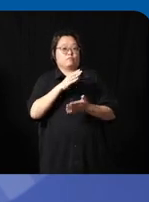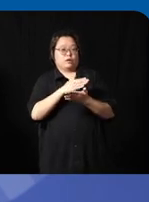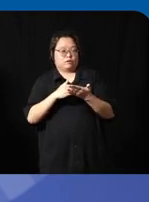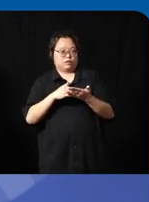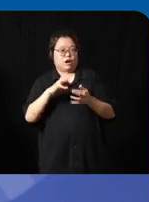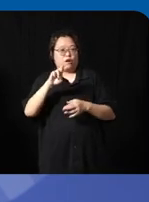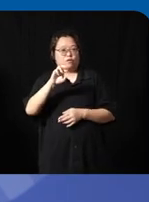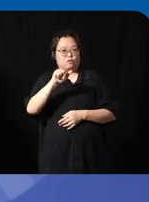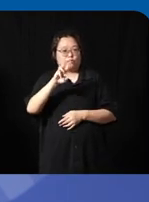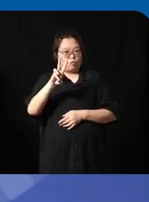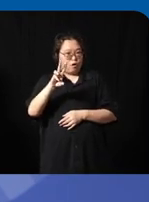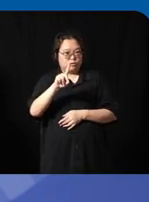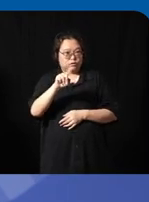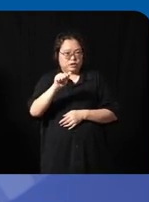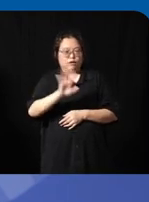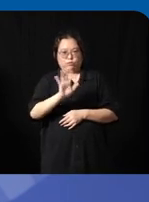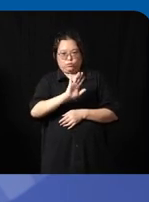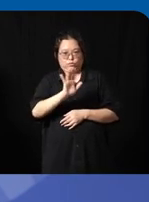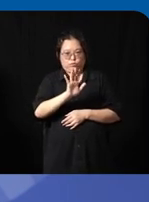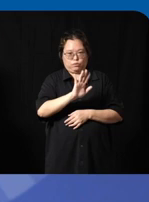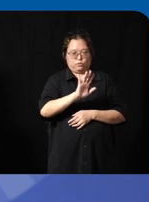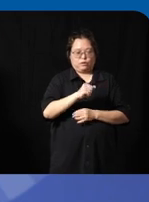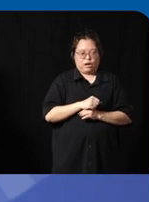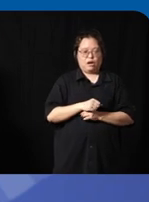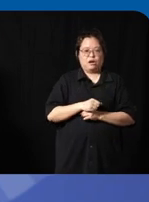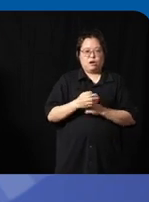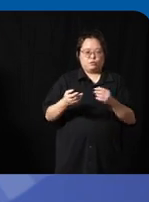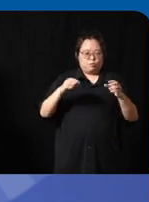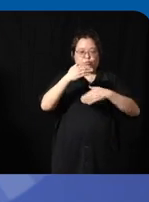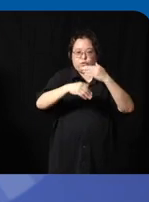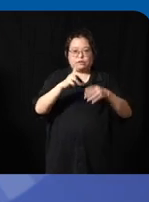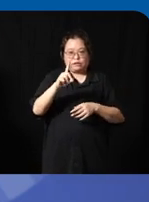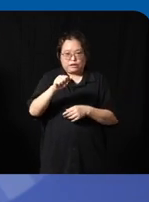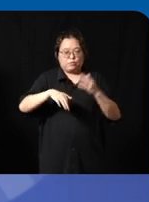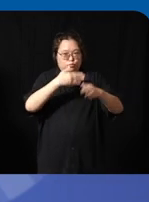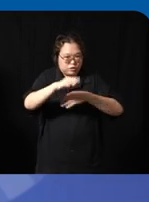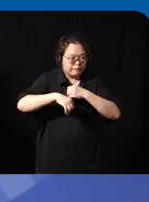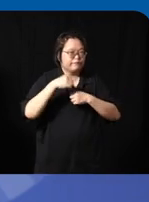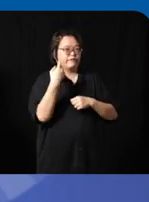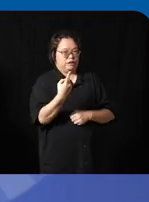but we filter and even we have like a Handover process because it's related to data protection